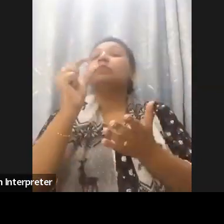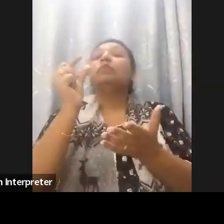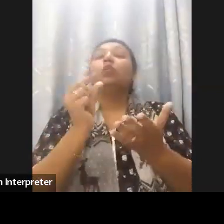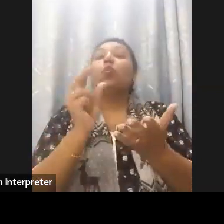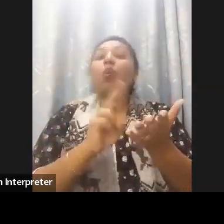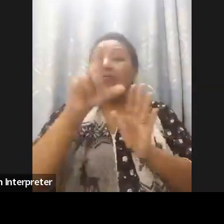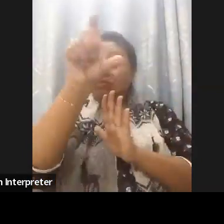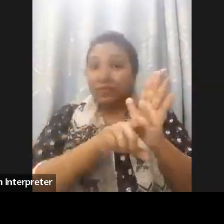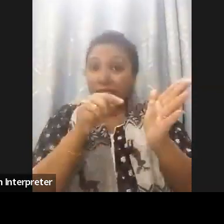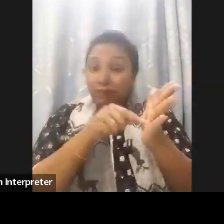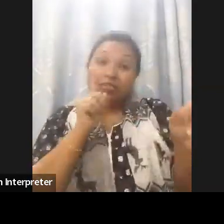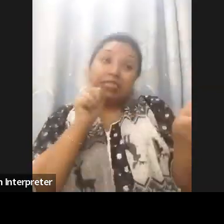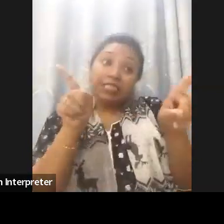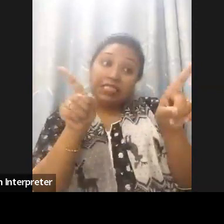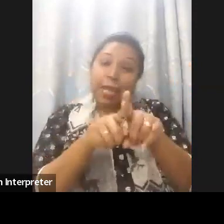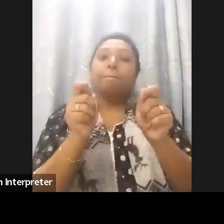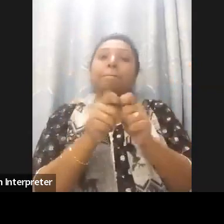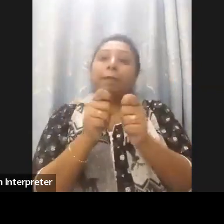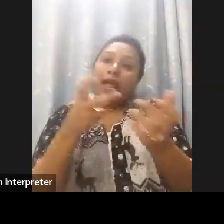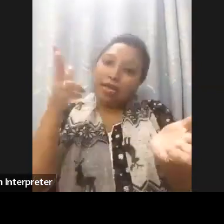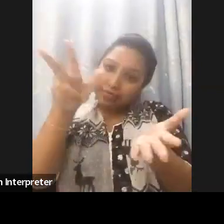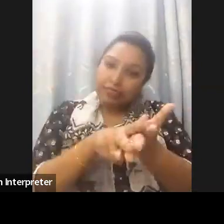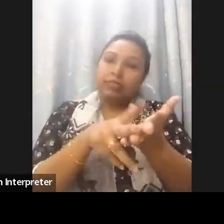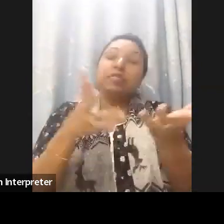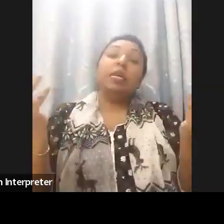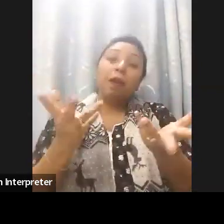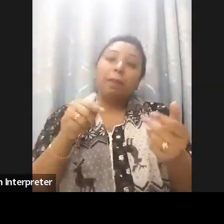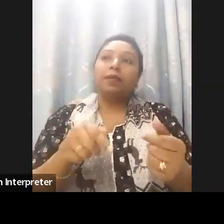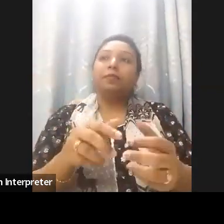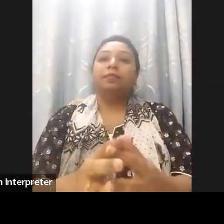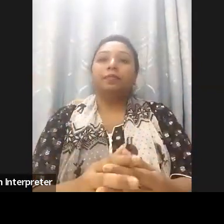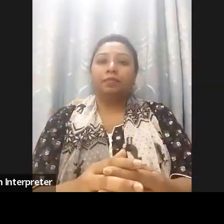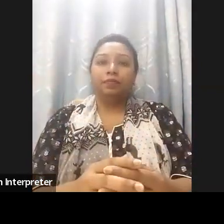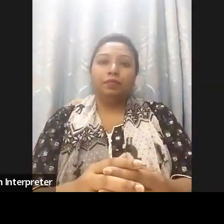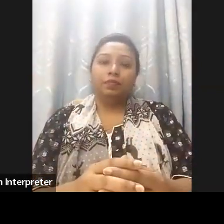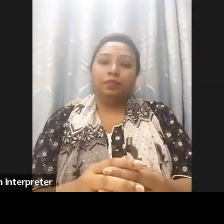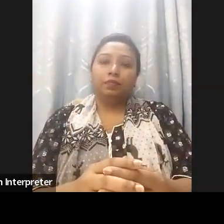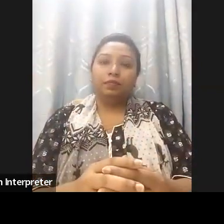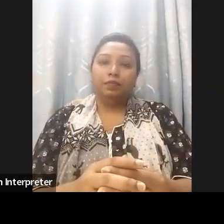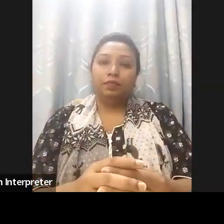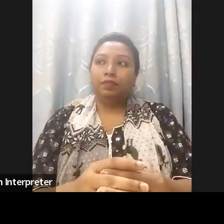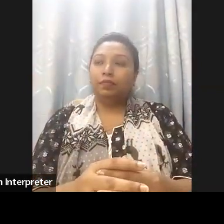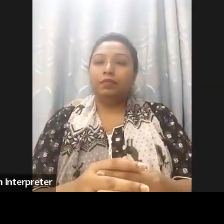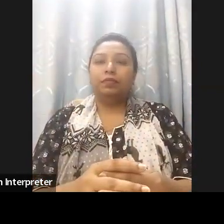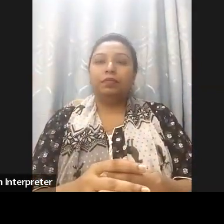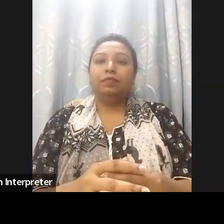commitments by governments to the CRPD through the institutional relations